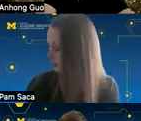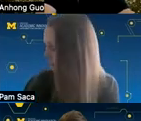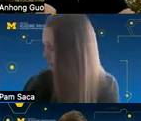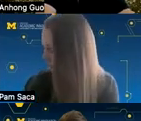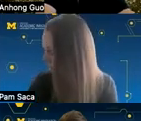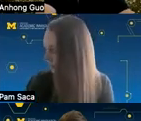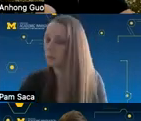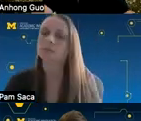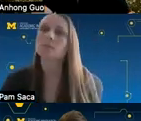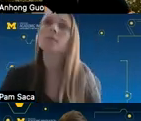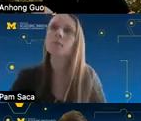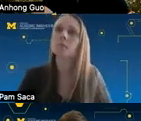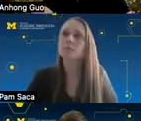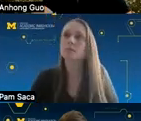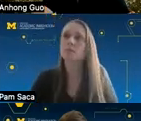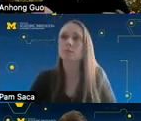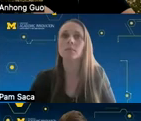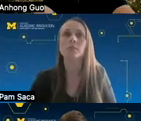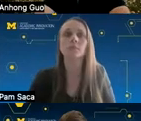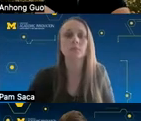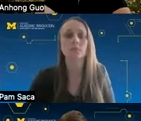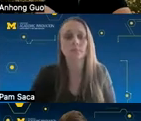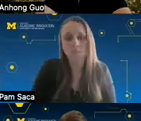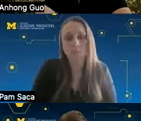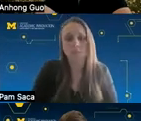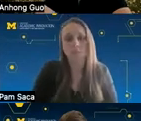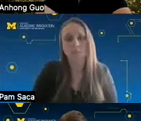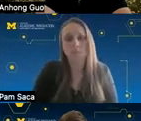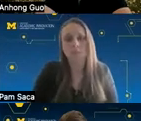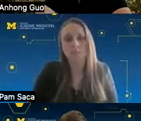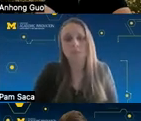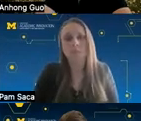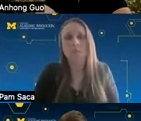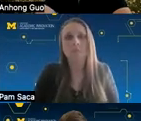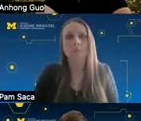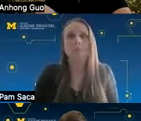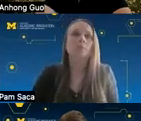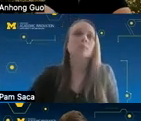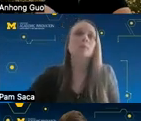create the video in the first place could be presented as a textual option so that's kind